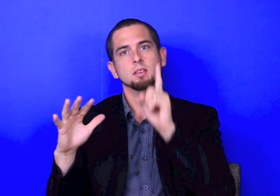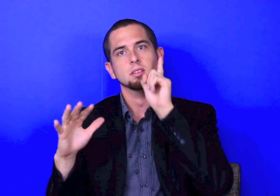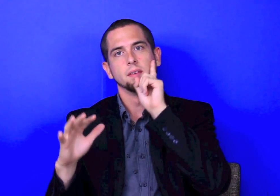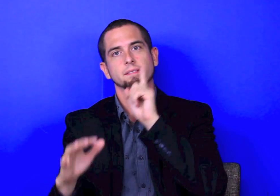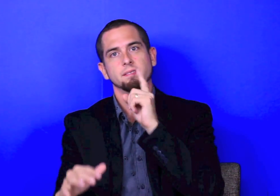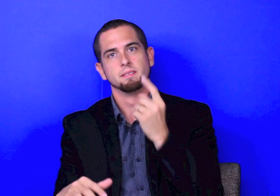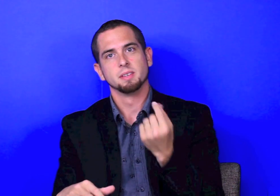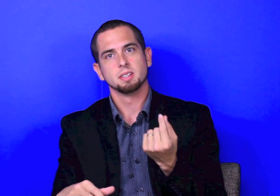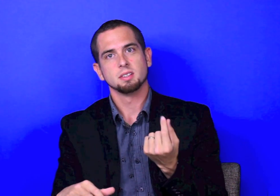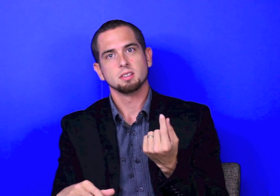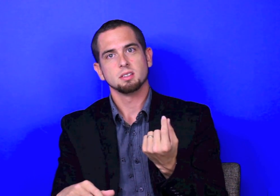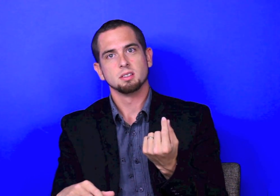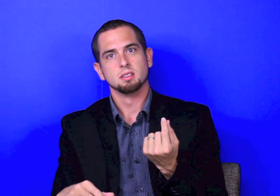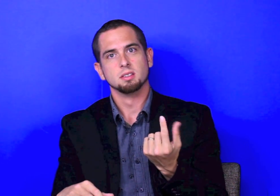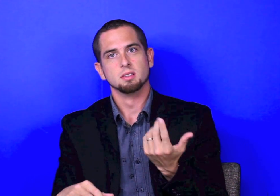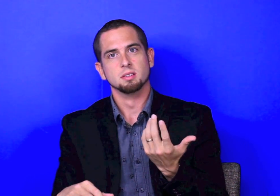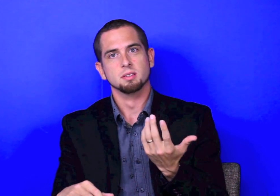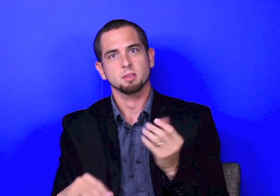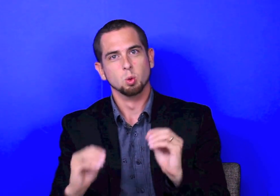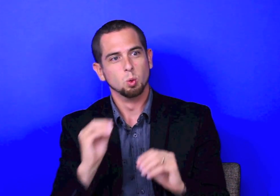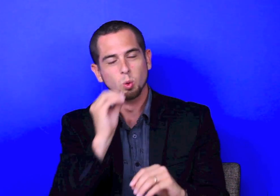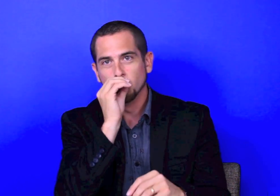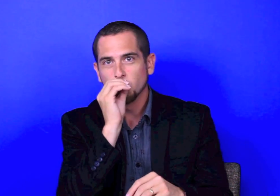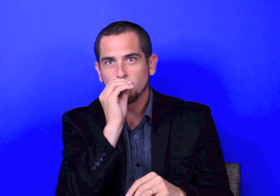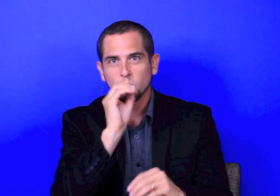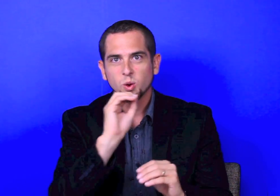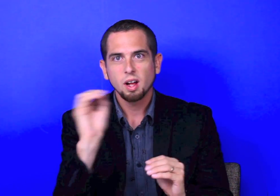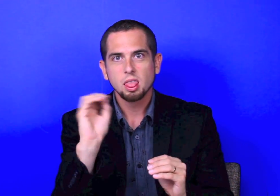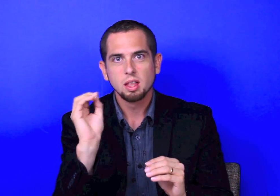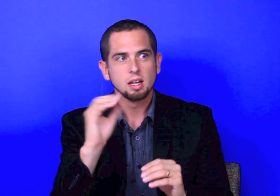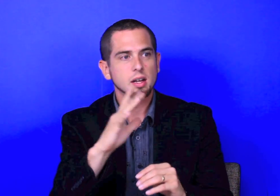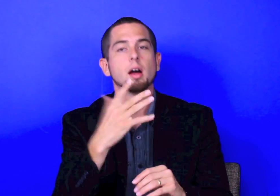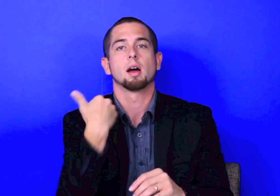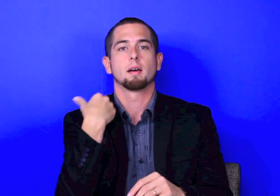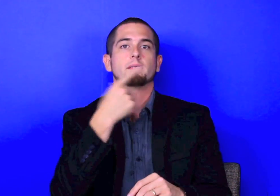There are even news for small, hearing, unique groups, special interest groups. As for the Deaf community, what? Nothing.